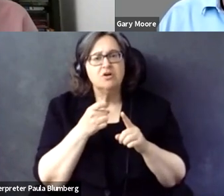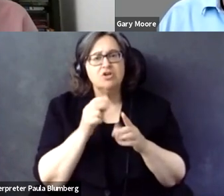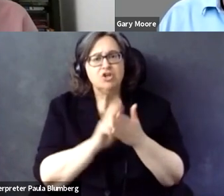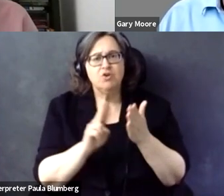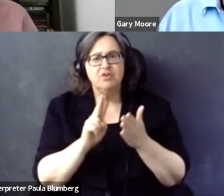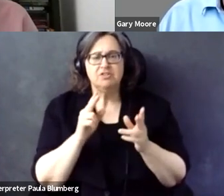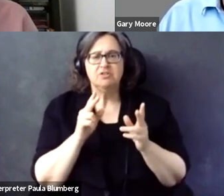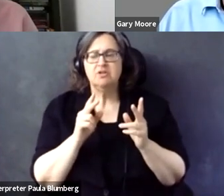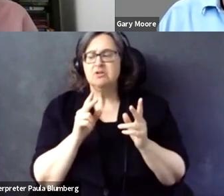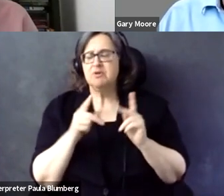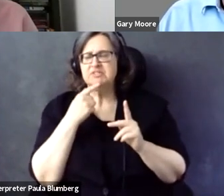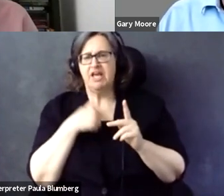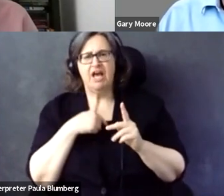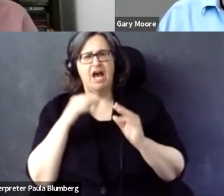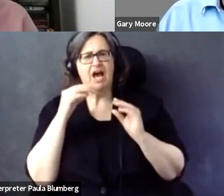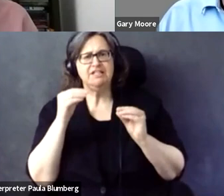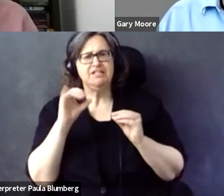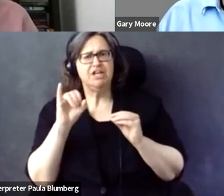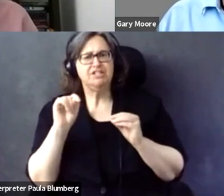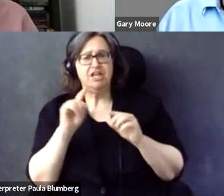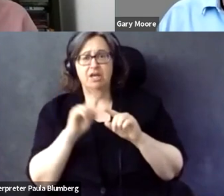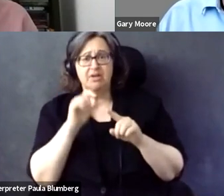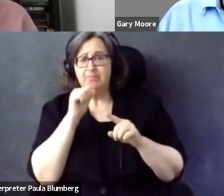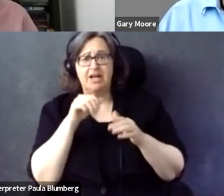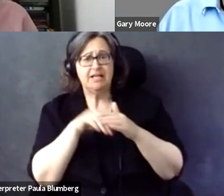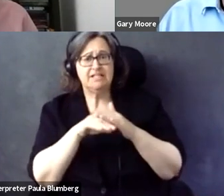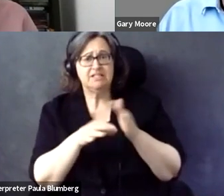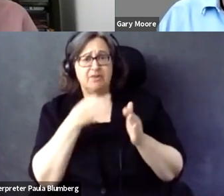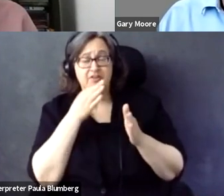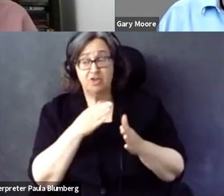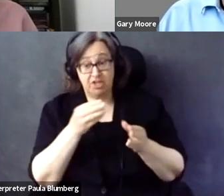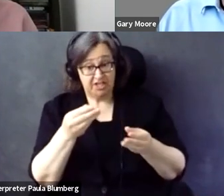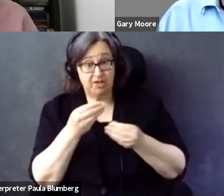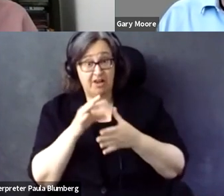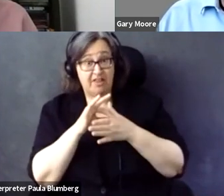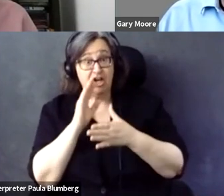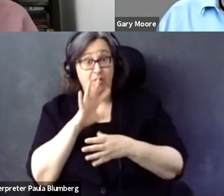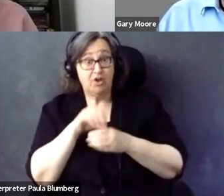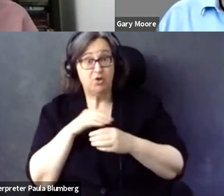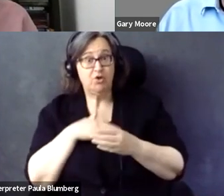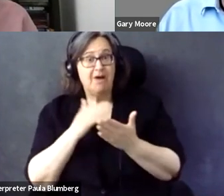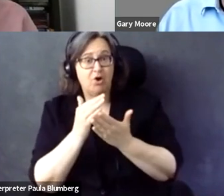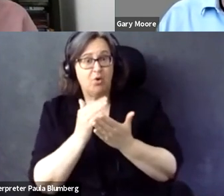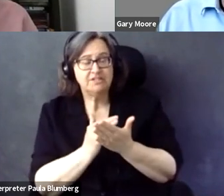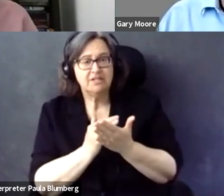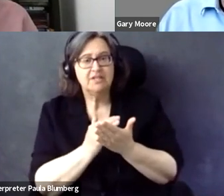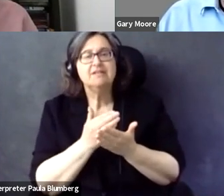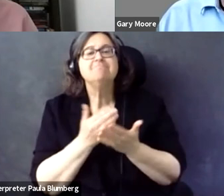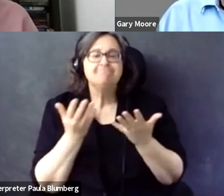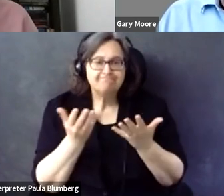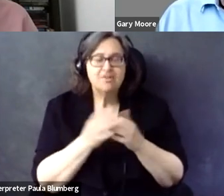to allow people at universities. We hear that from a lot people saying I teach IT but I'm not an accessibility expert. If you can